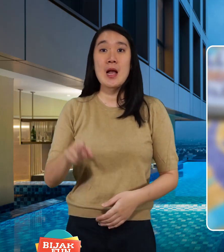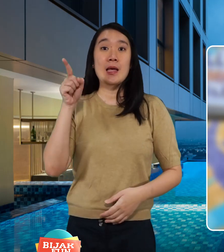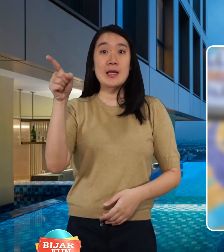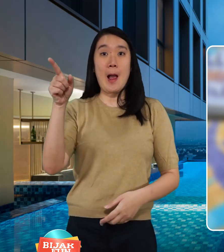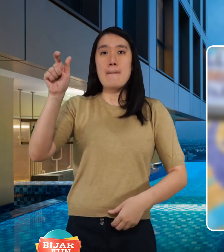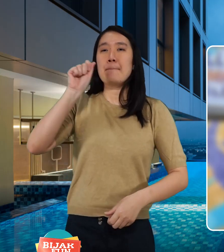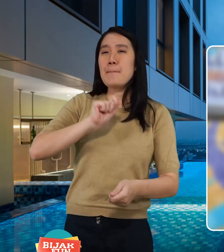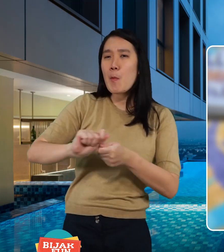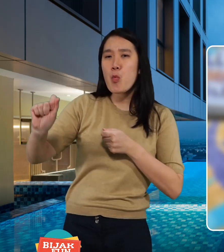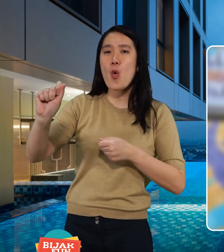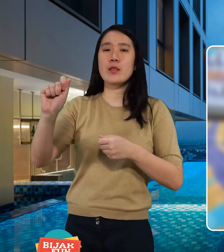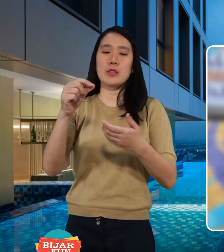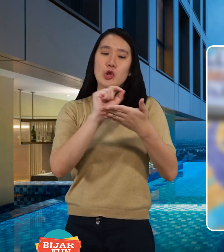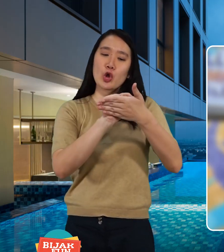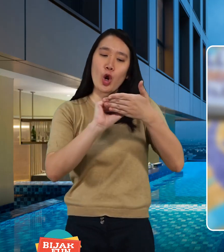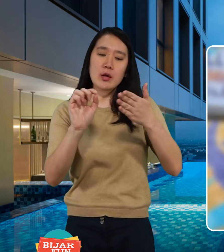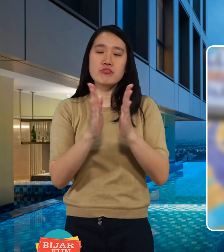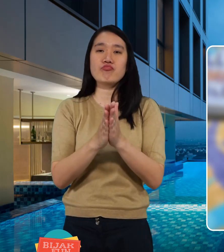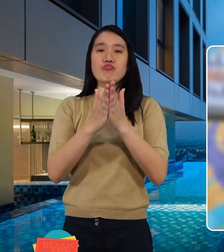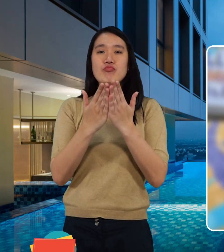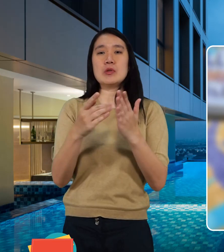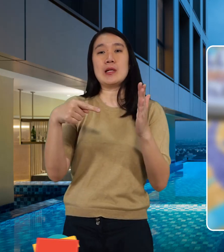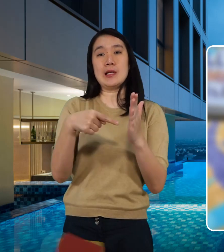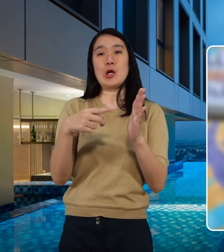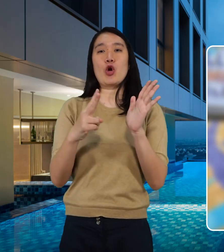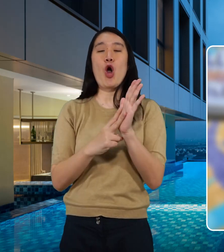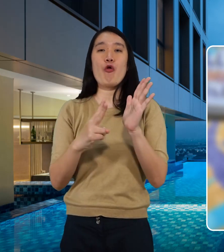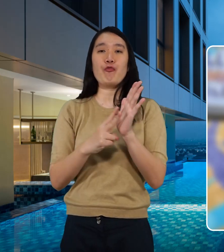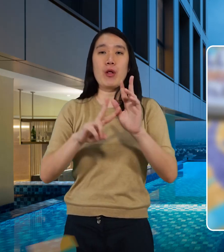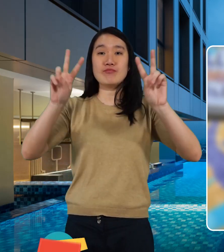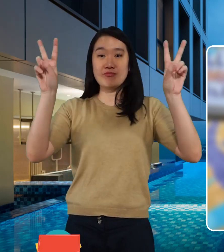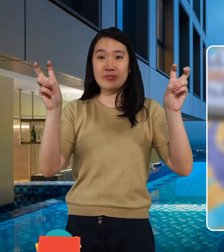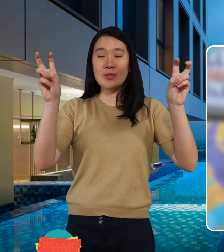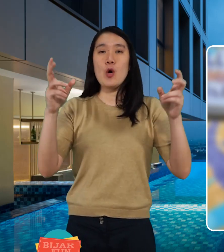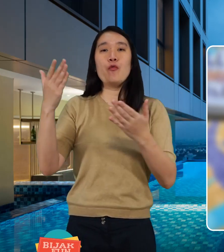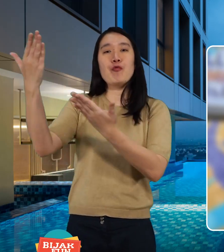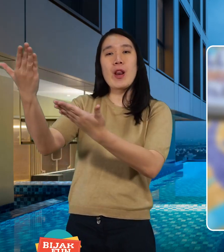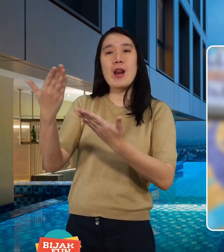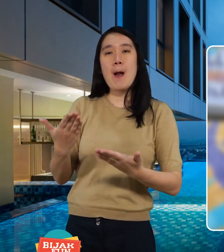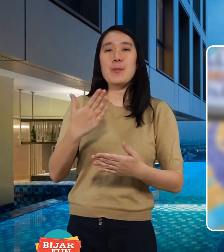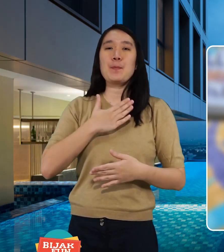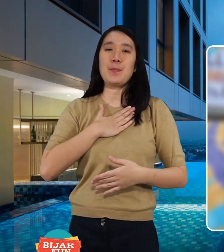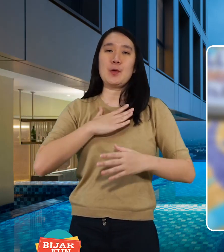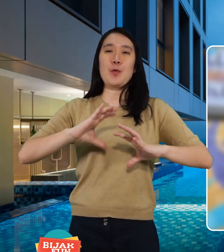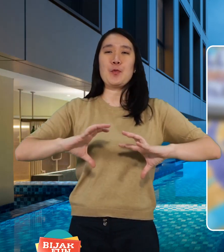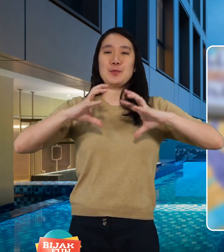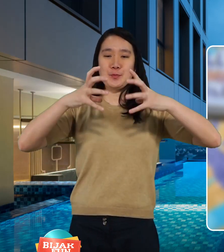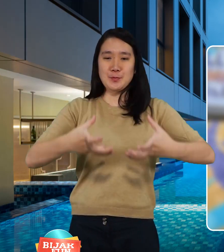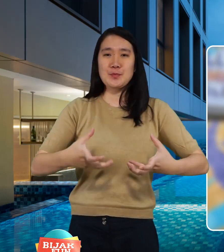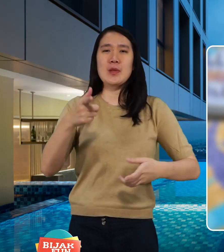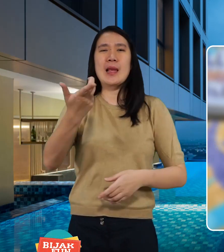He wrote the novel 'Welcome to My World'